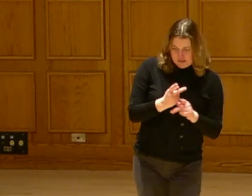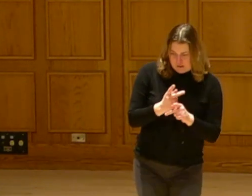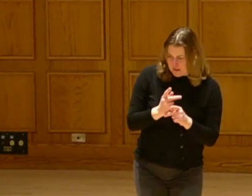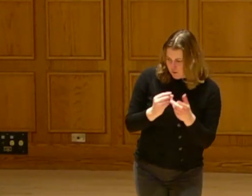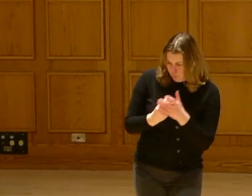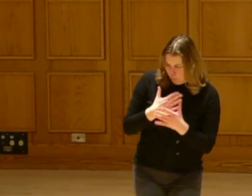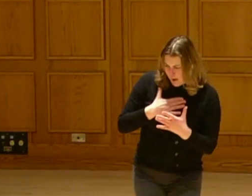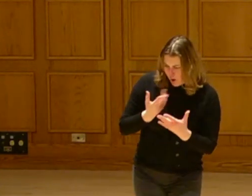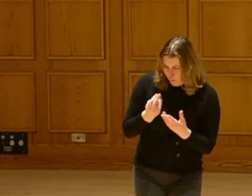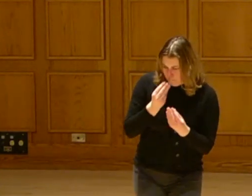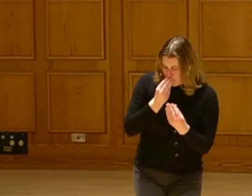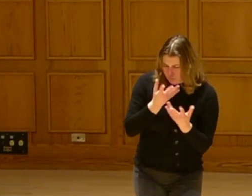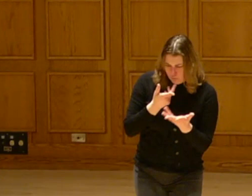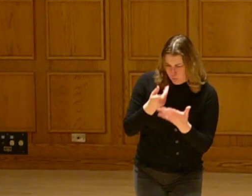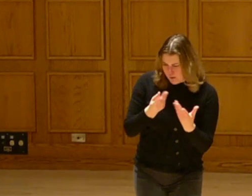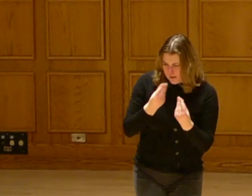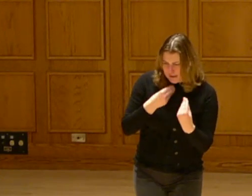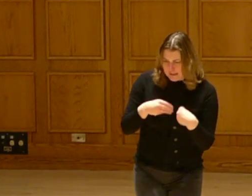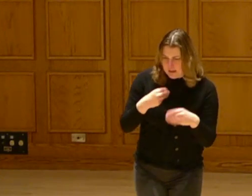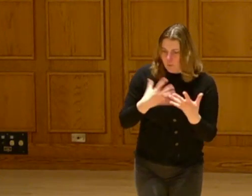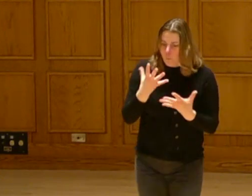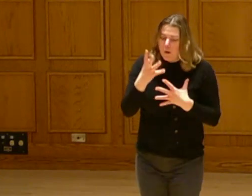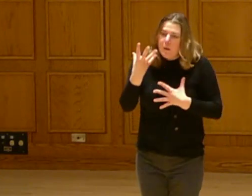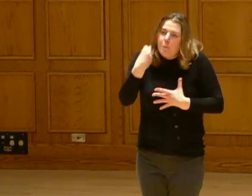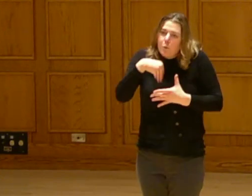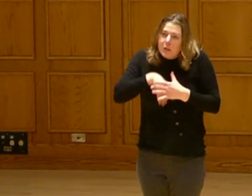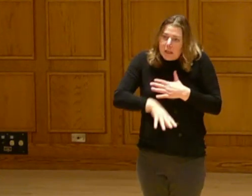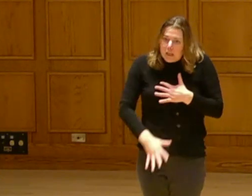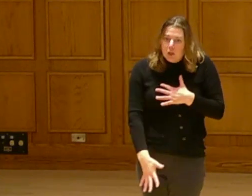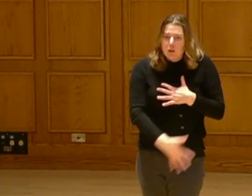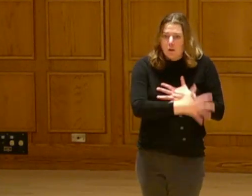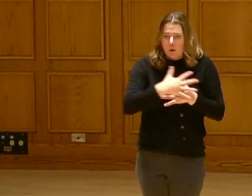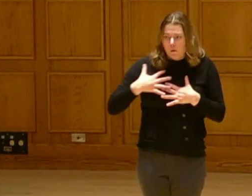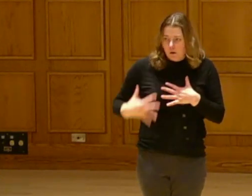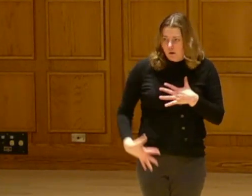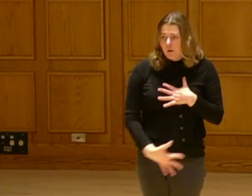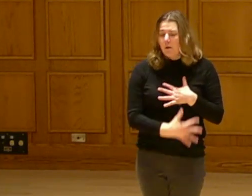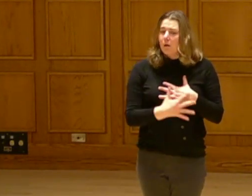own food or what they are eating and what they are ingesting?